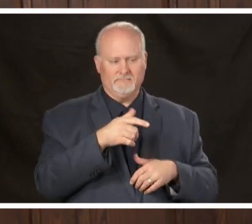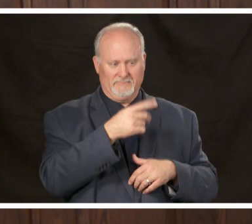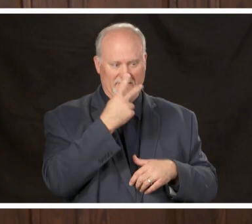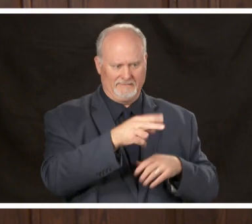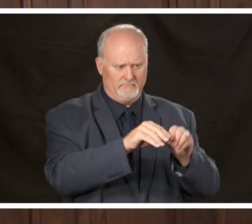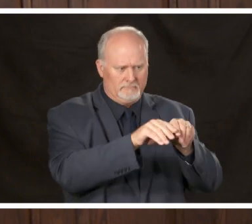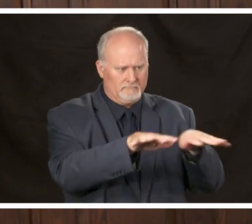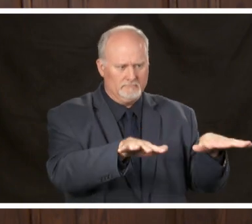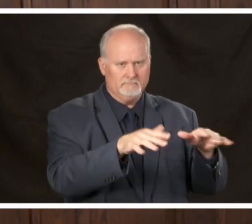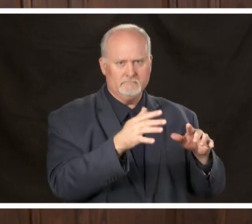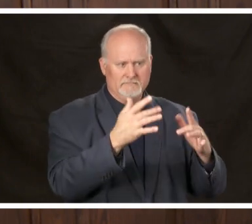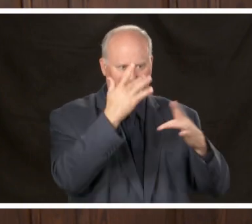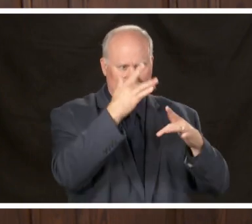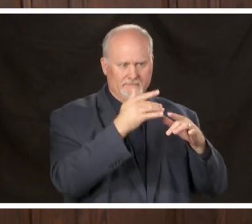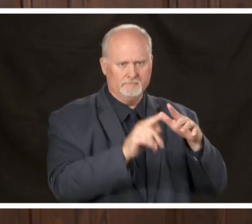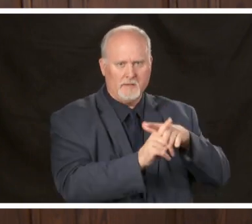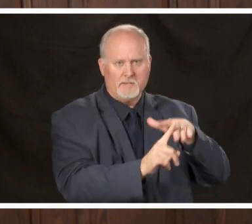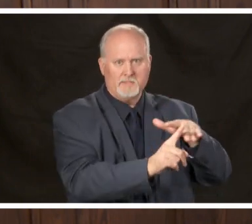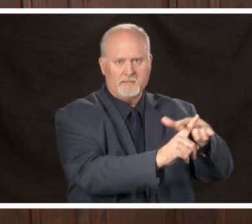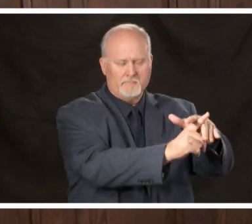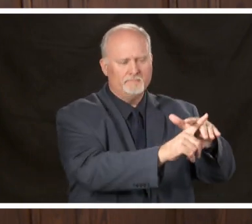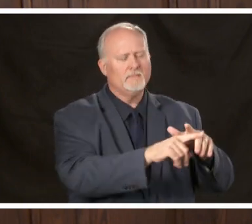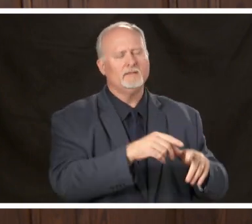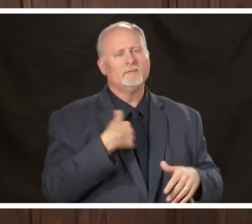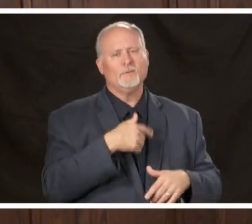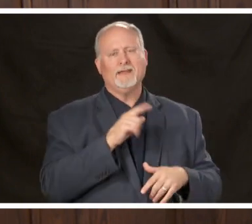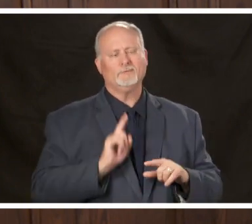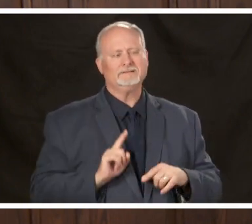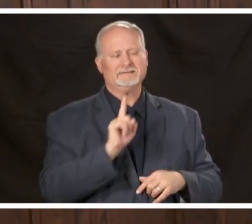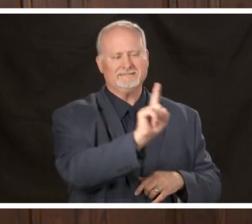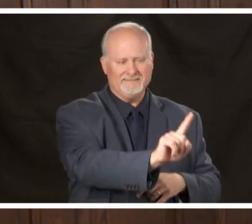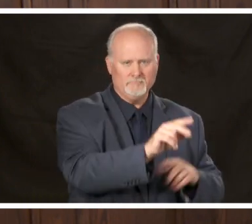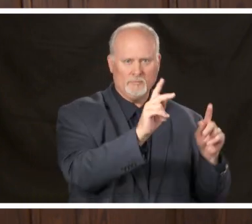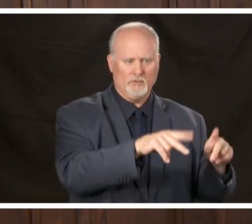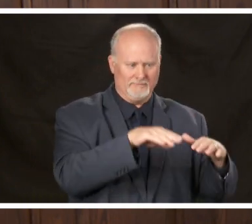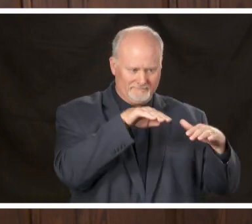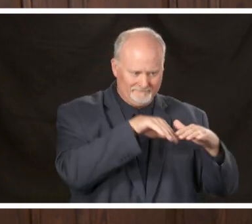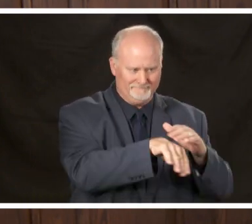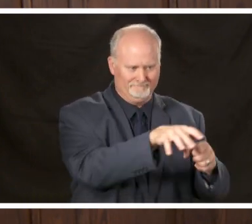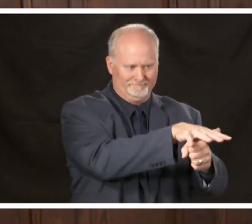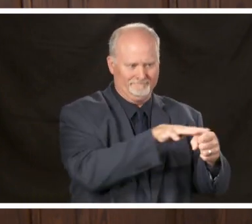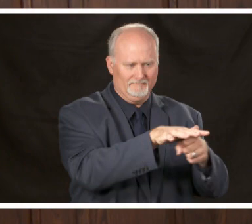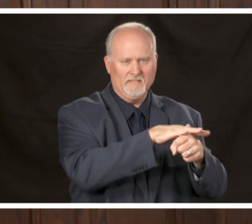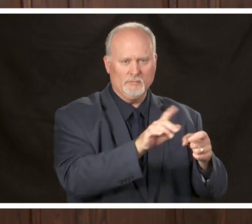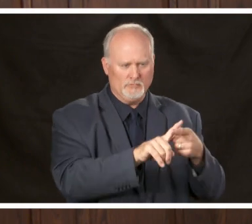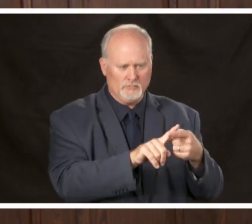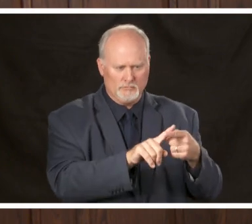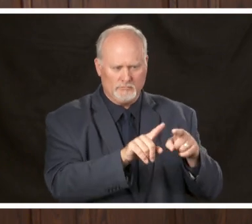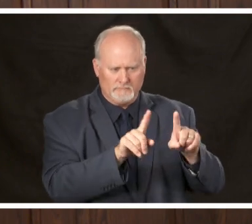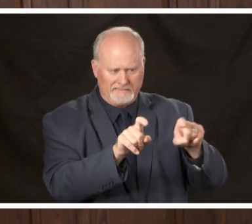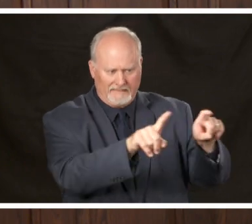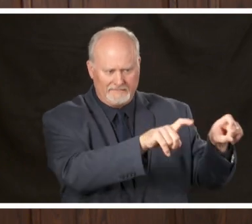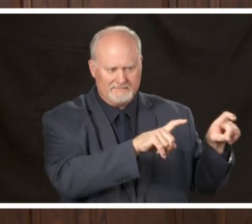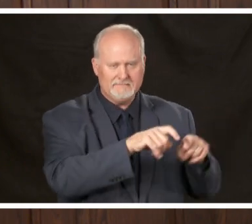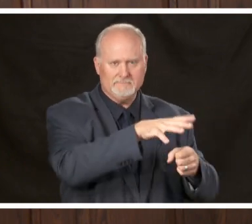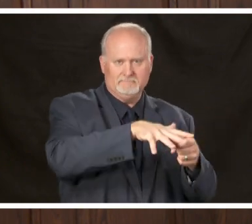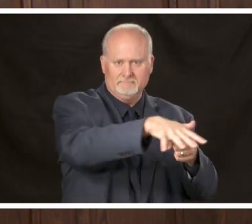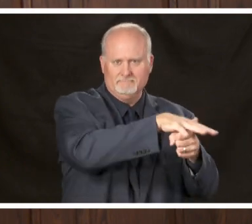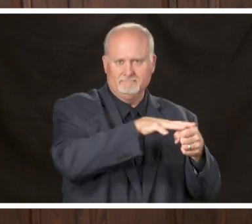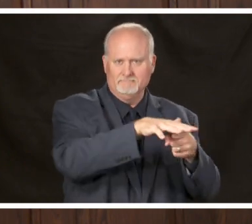setting to test everybody that's possibly been exposed so it's that testing that's associated with the contact tracing where we have to have